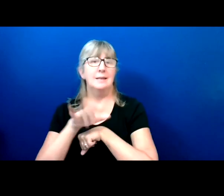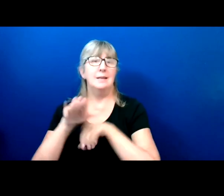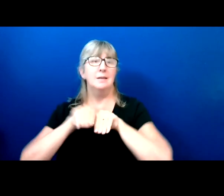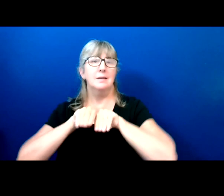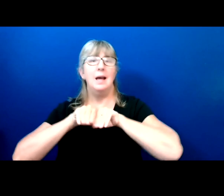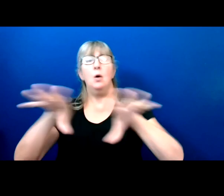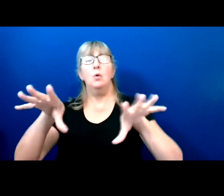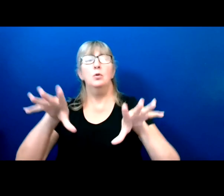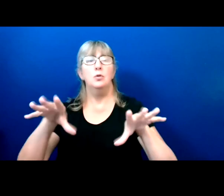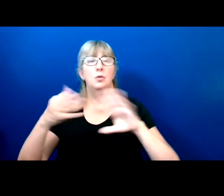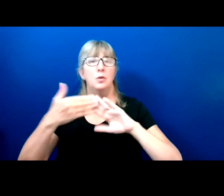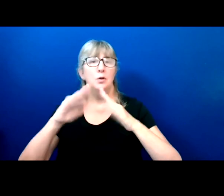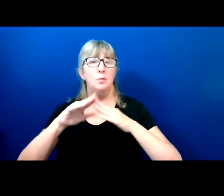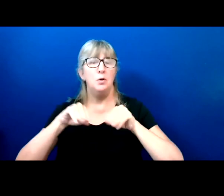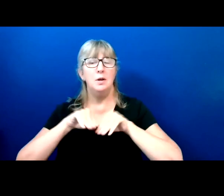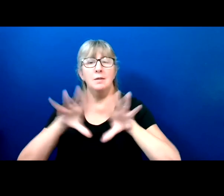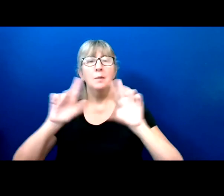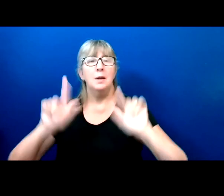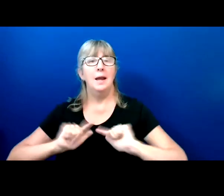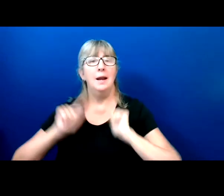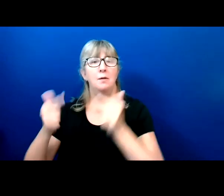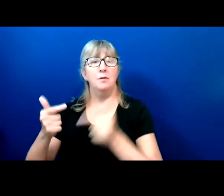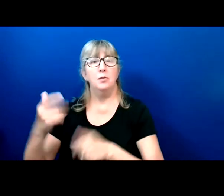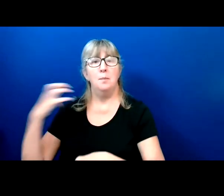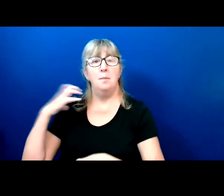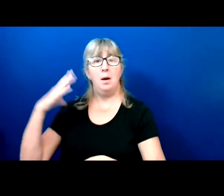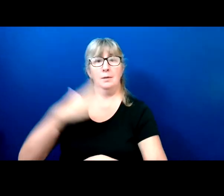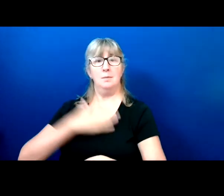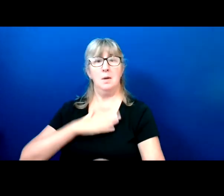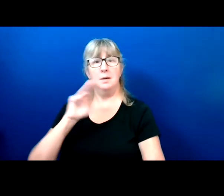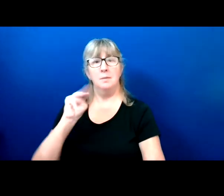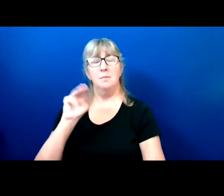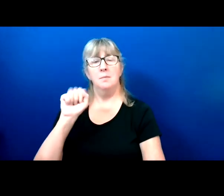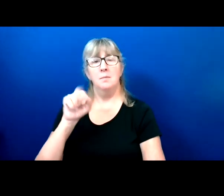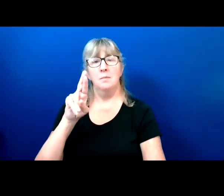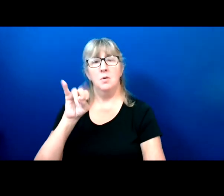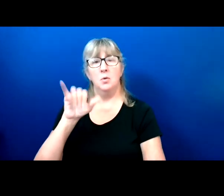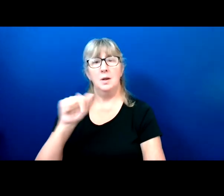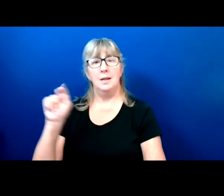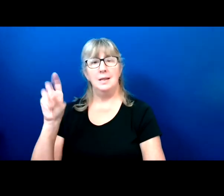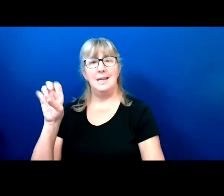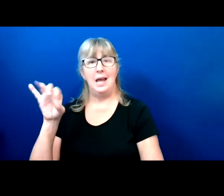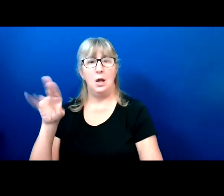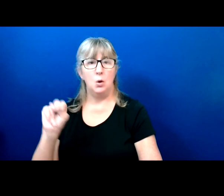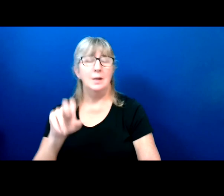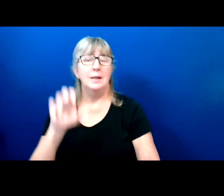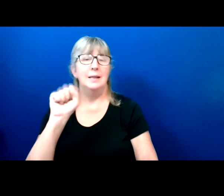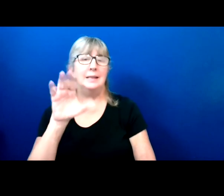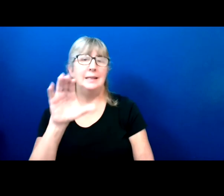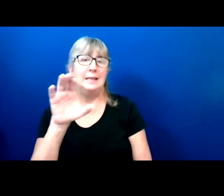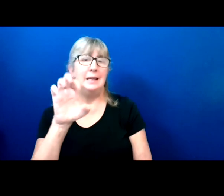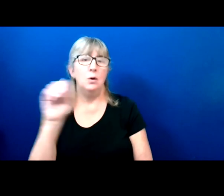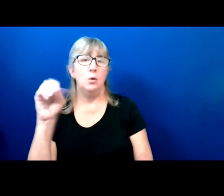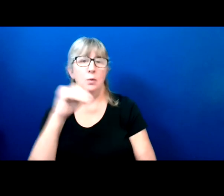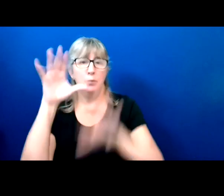I'm going to hand it over to my boss, Maria Town, CEO and President of American Association